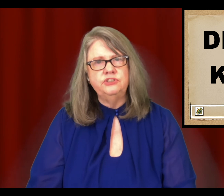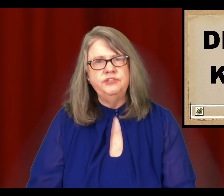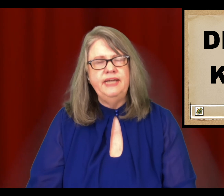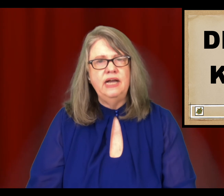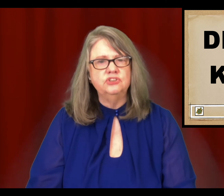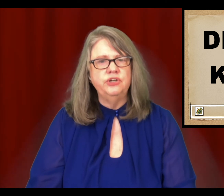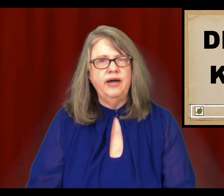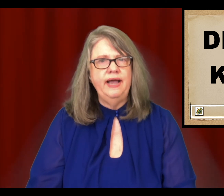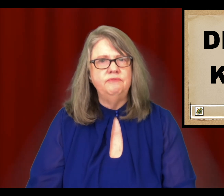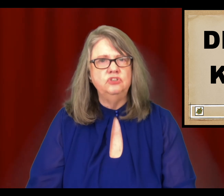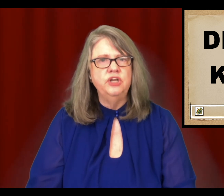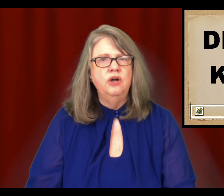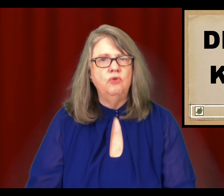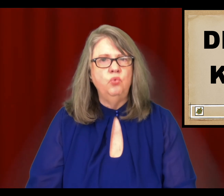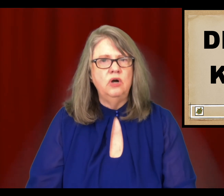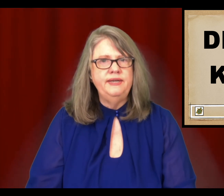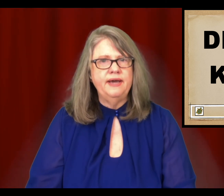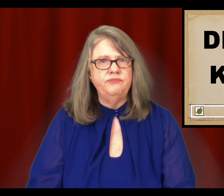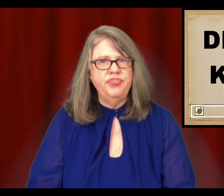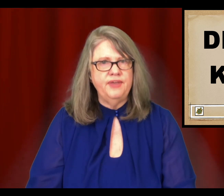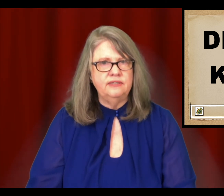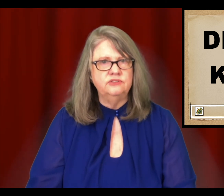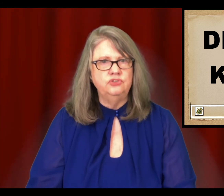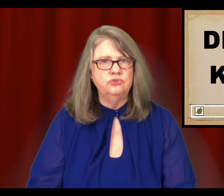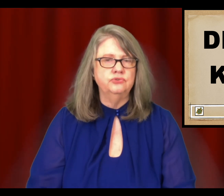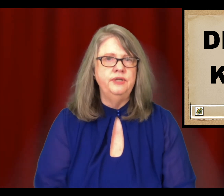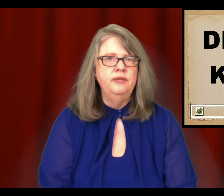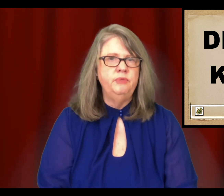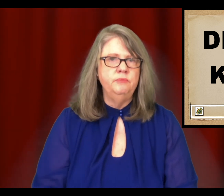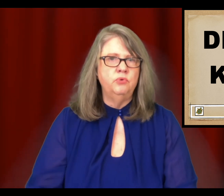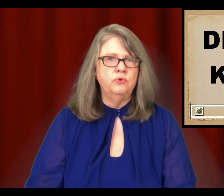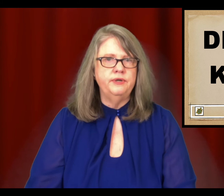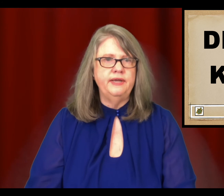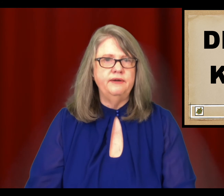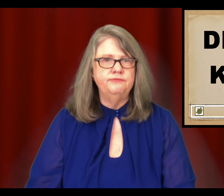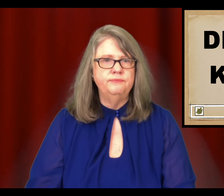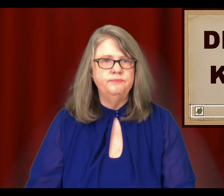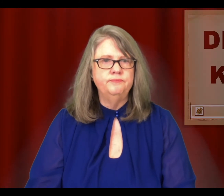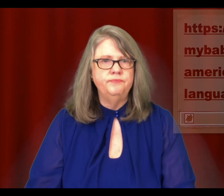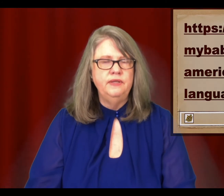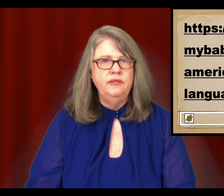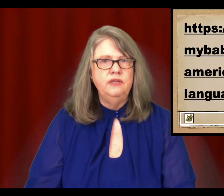national average of one out of a thousand children being born deaf. If you